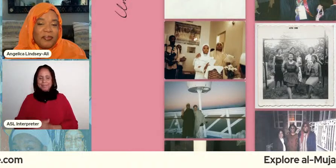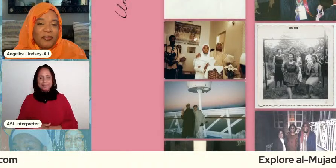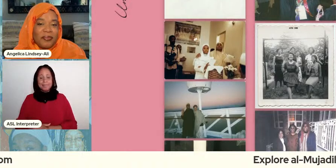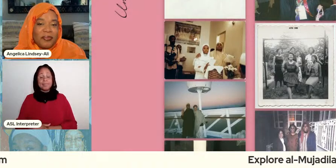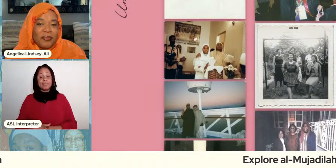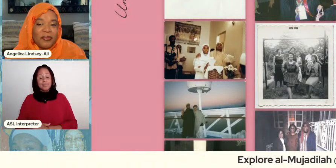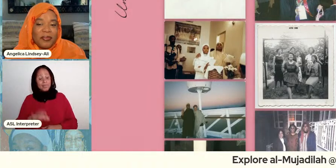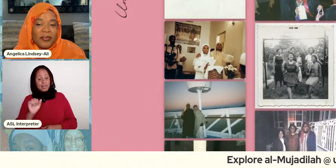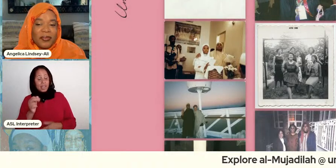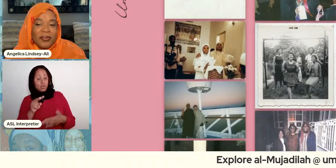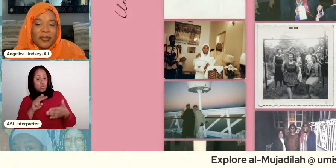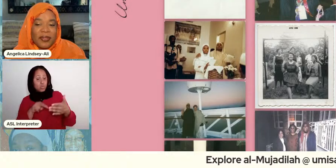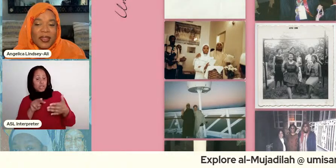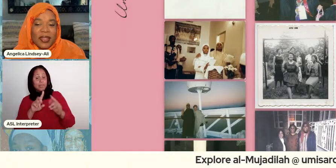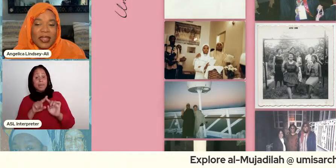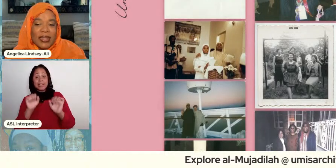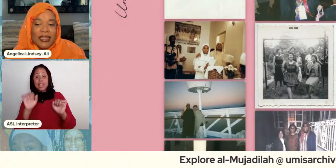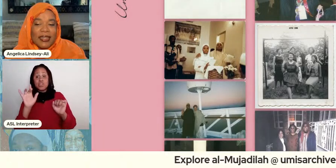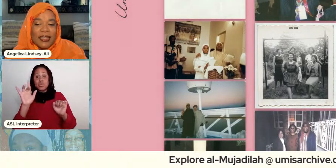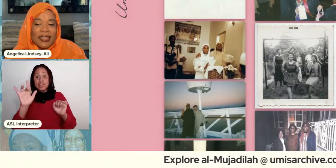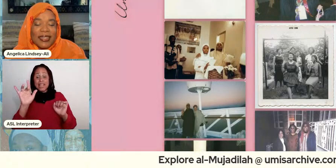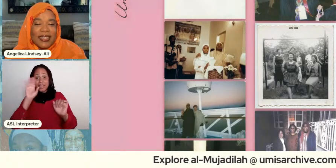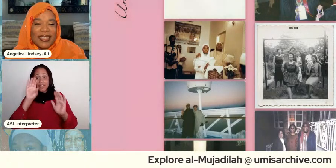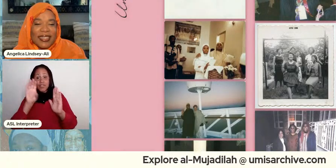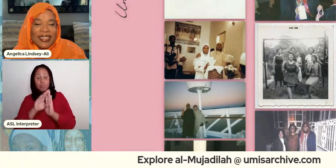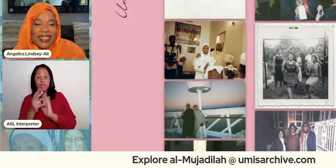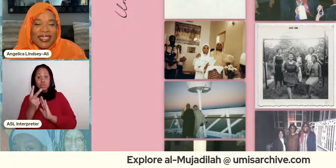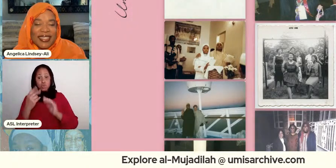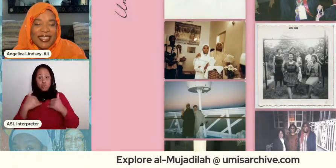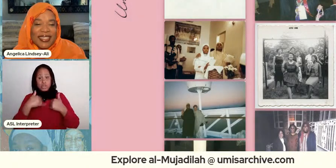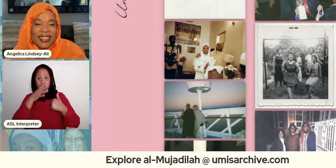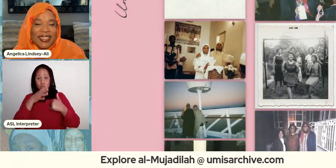if you can click on the photo with the two young women looks like it's from the 60s because it is